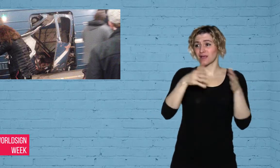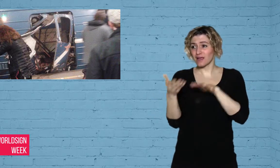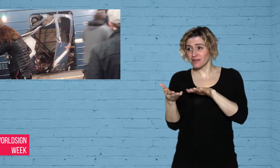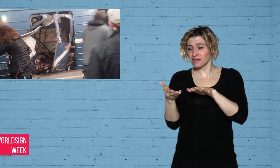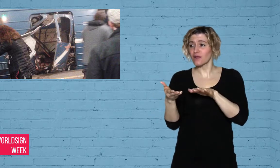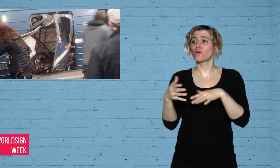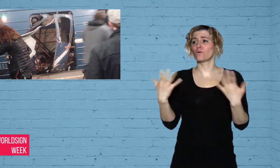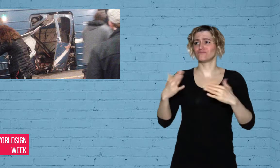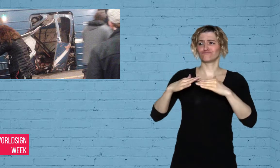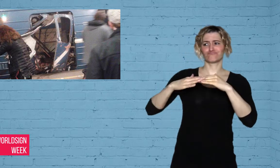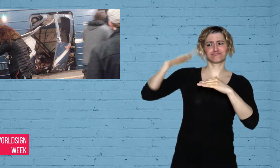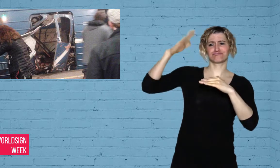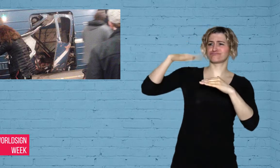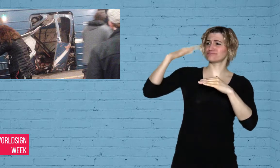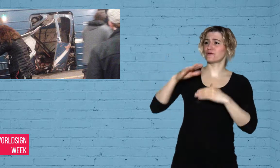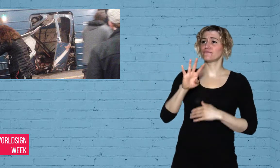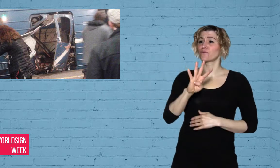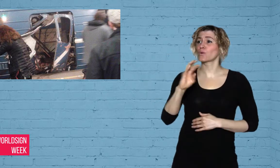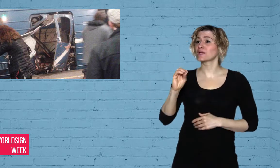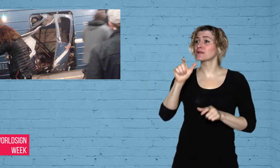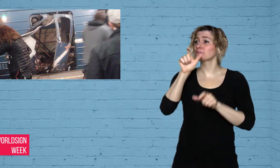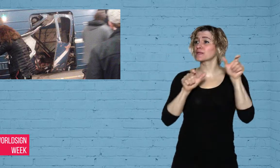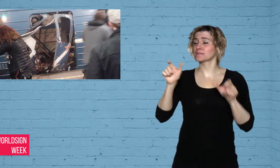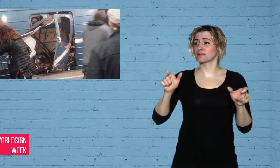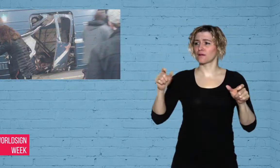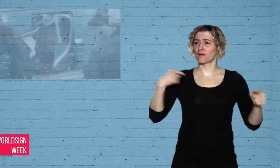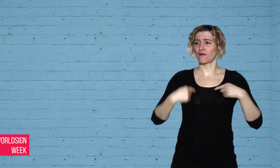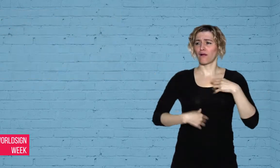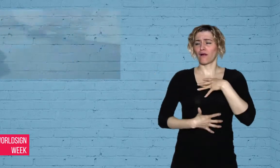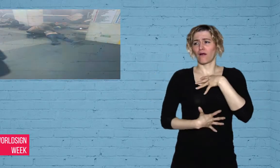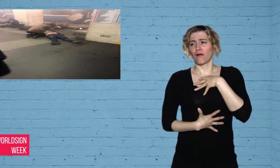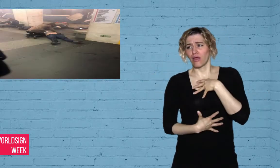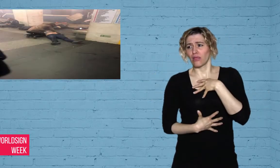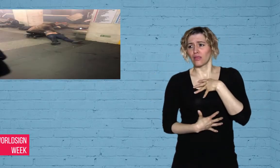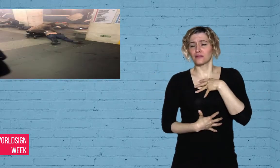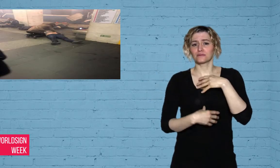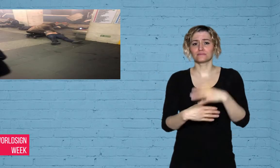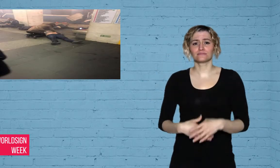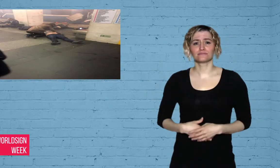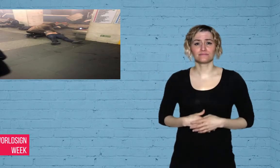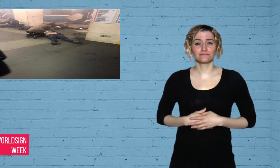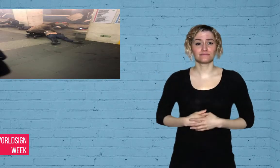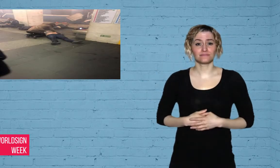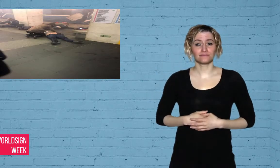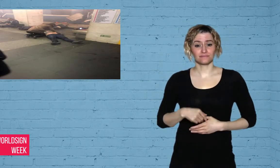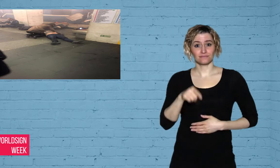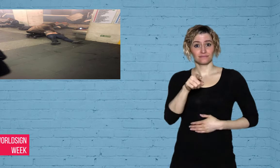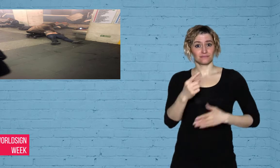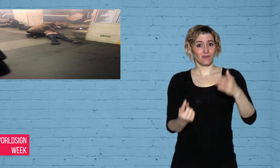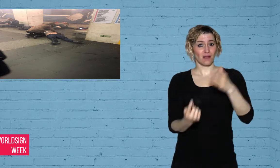least 14 and injuring more than 40 people.